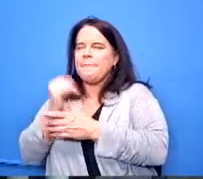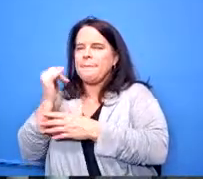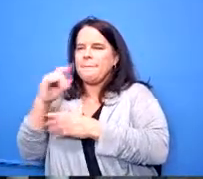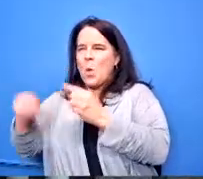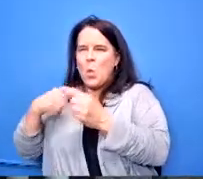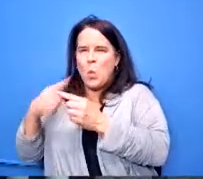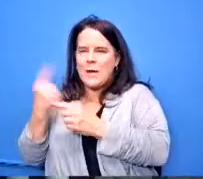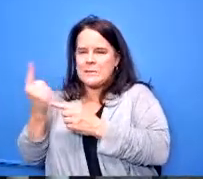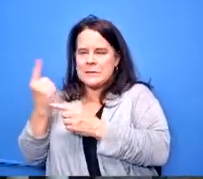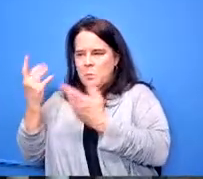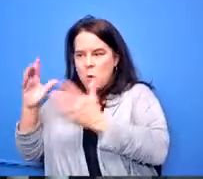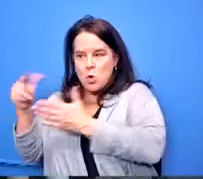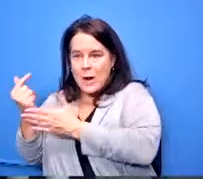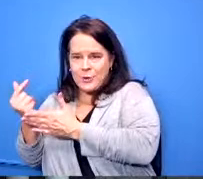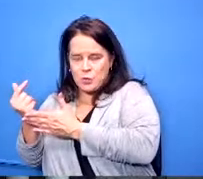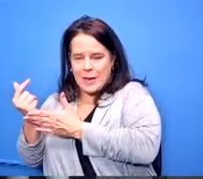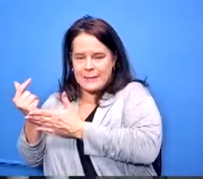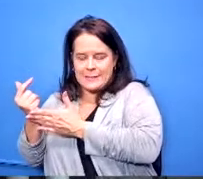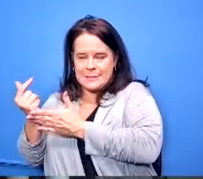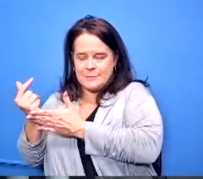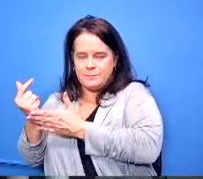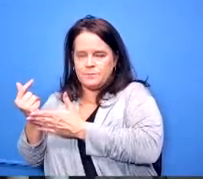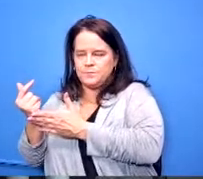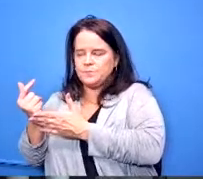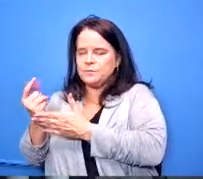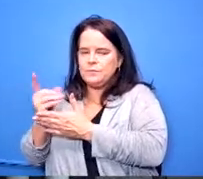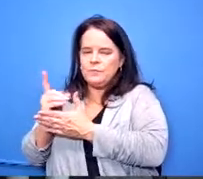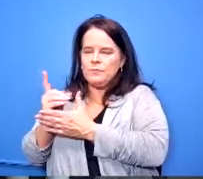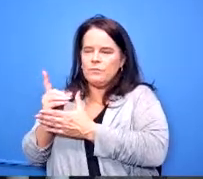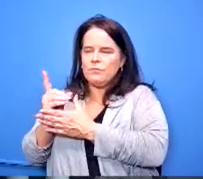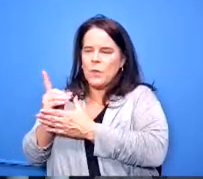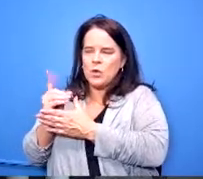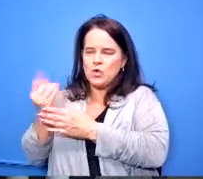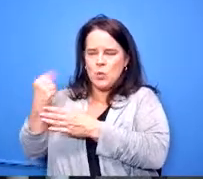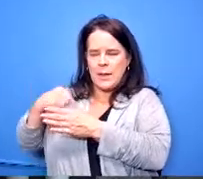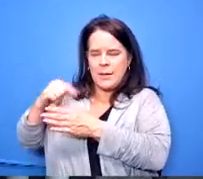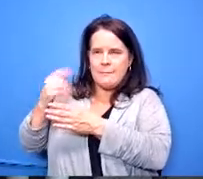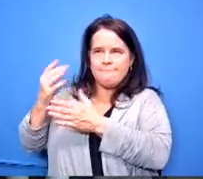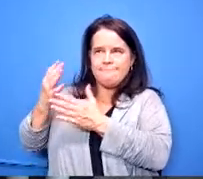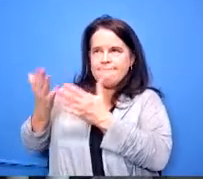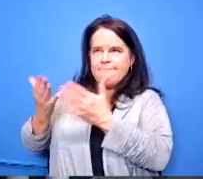follow to see if they're still in that career pathway the reason i asked i had a conversation